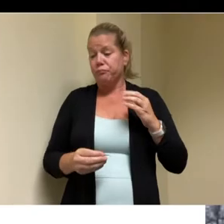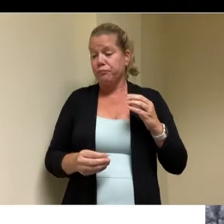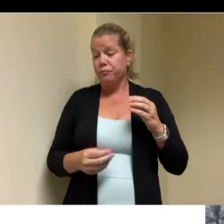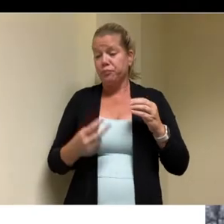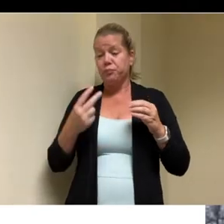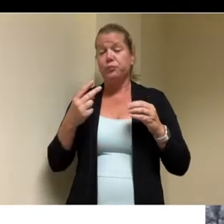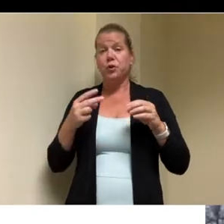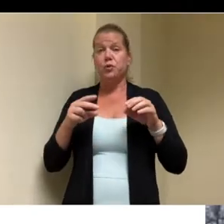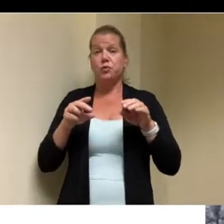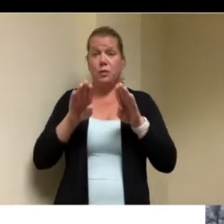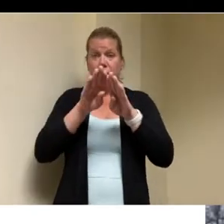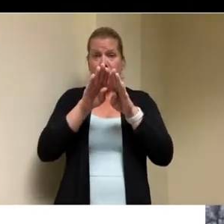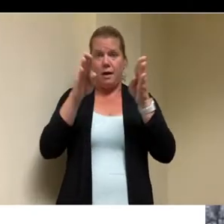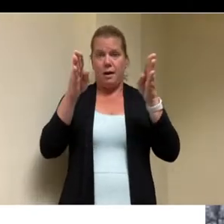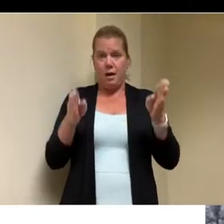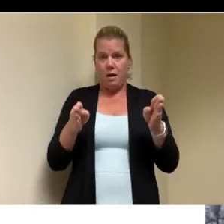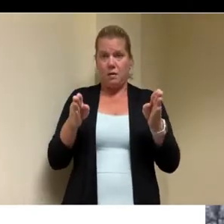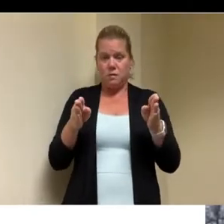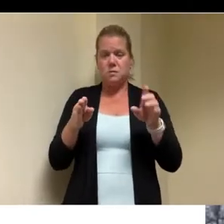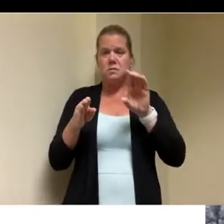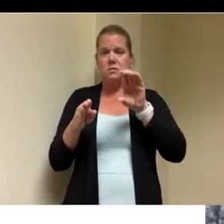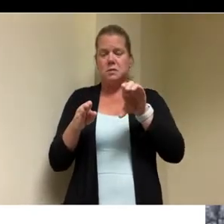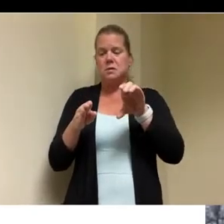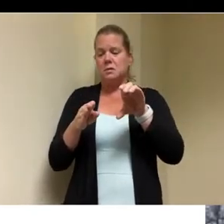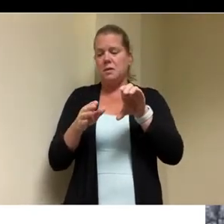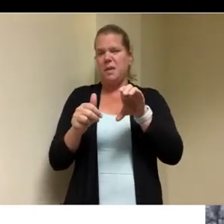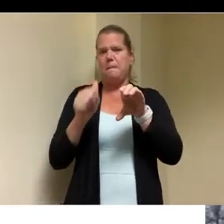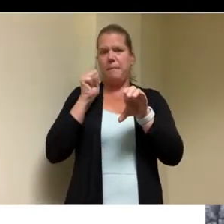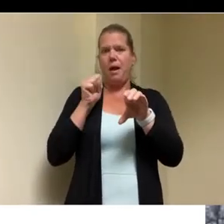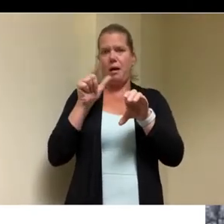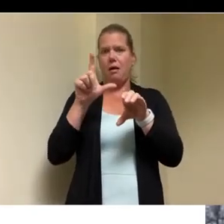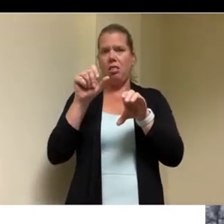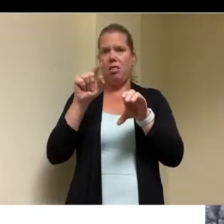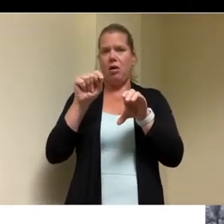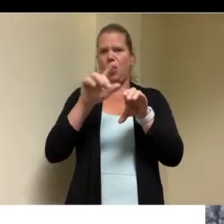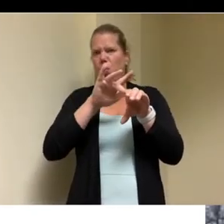quite large uh this is this photos from a couple of months back